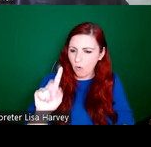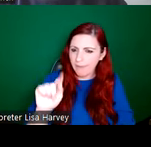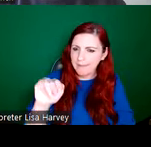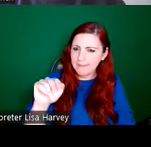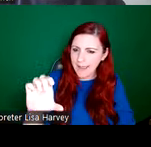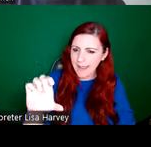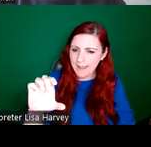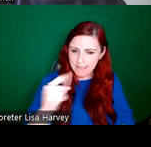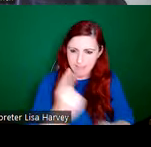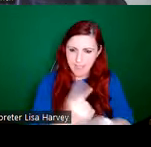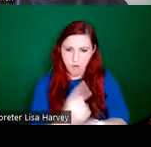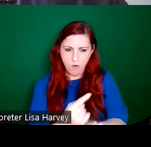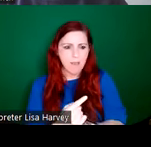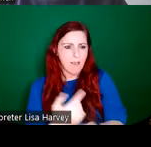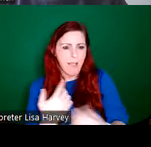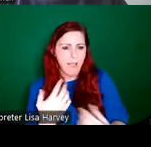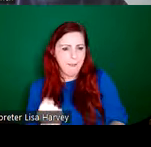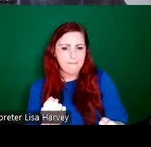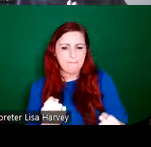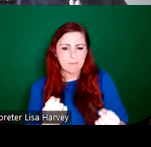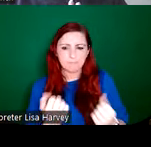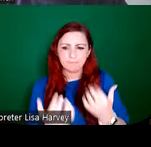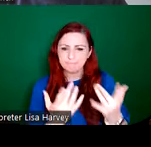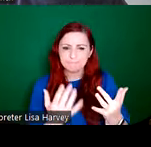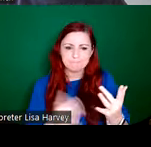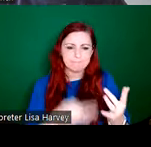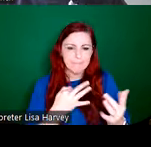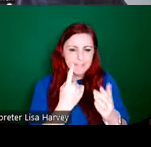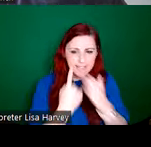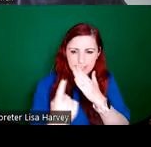you get a sense of, you know, the individual treatment of the figures that kind